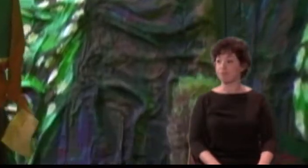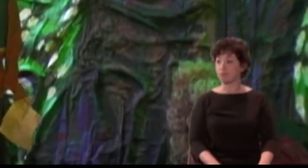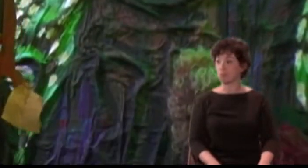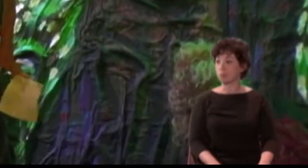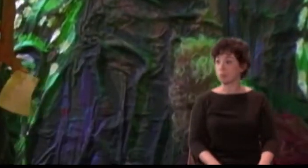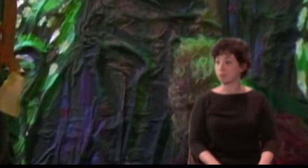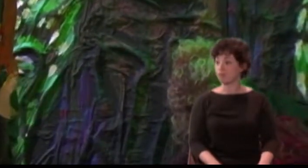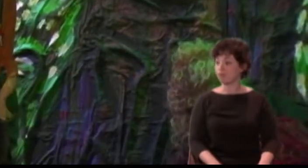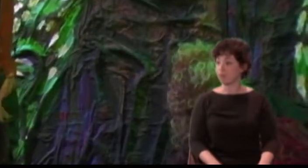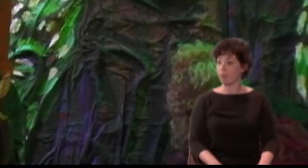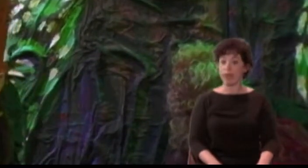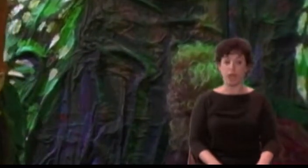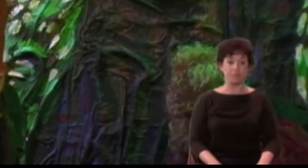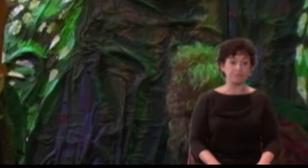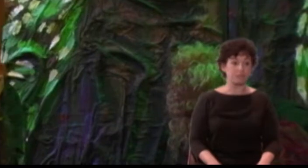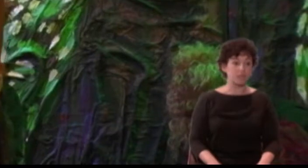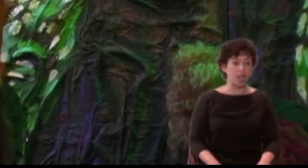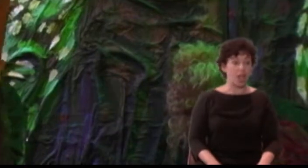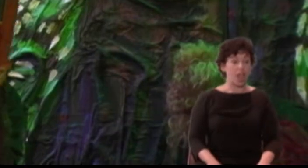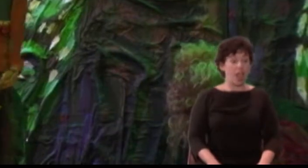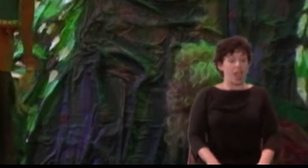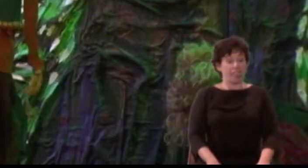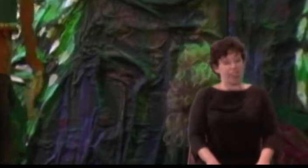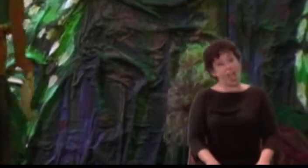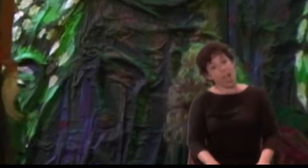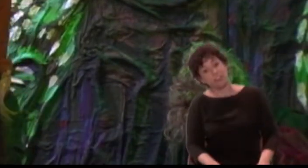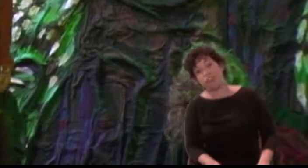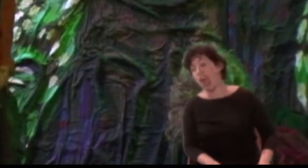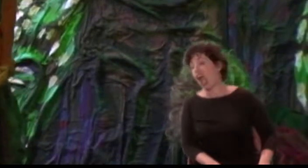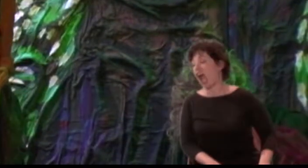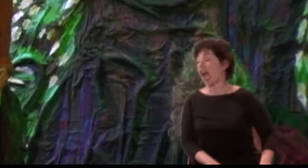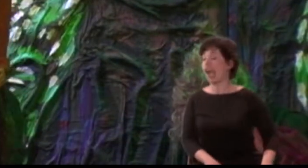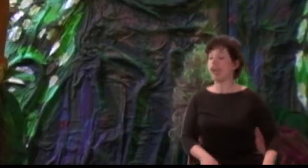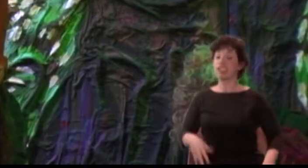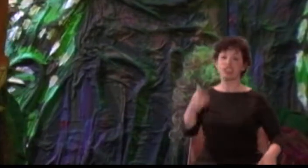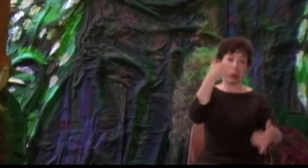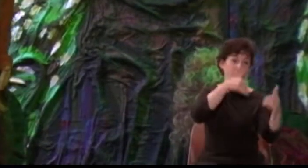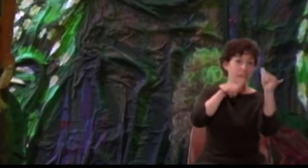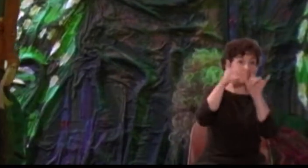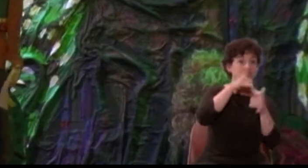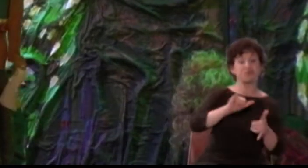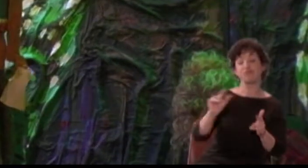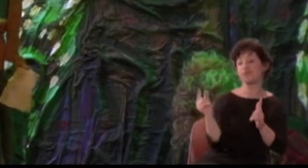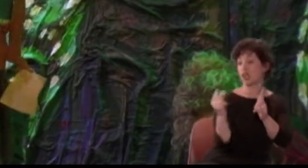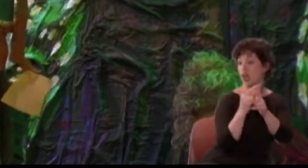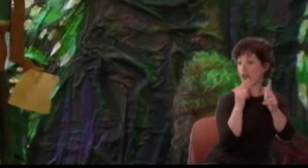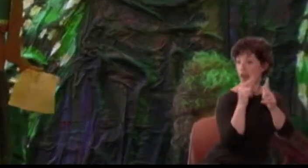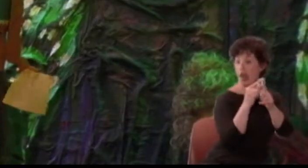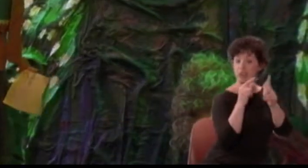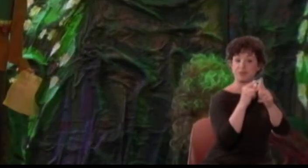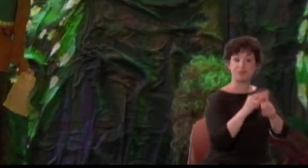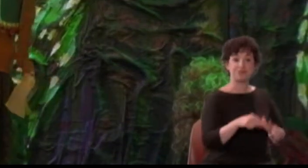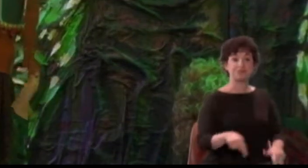the throstle with his note so true,